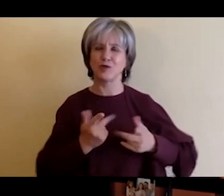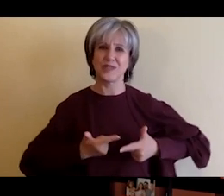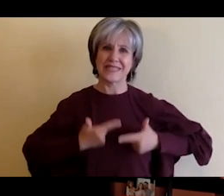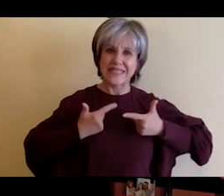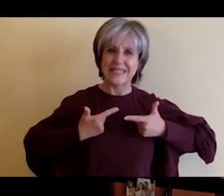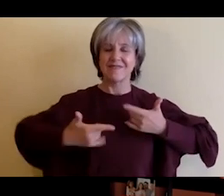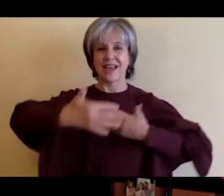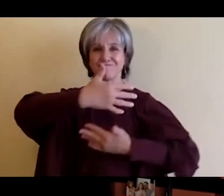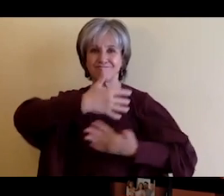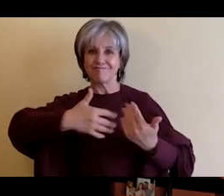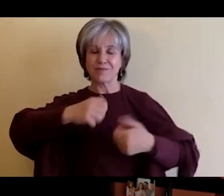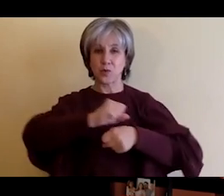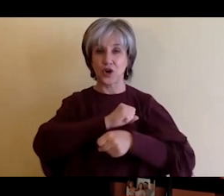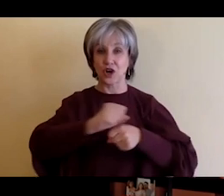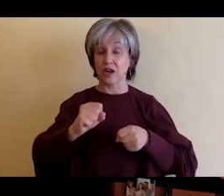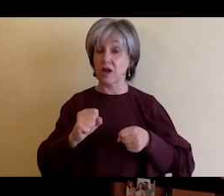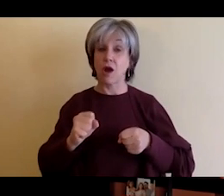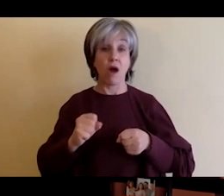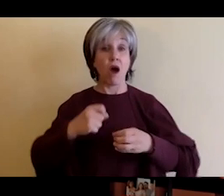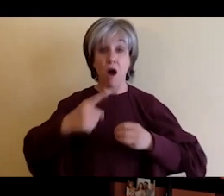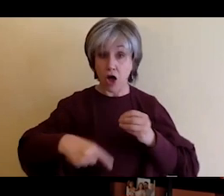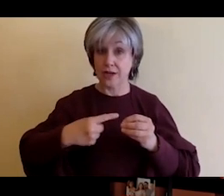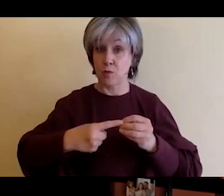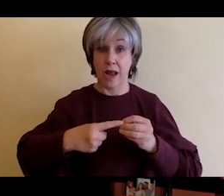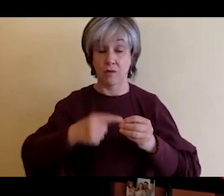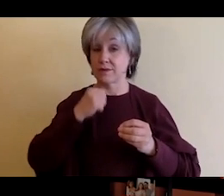and not just within the summer months so thank you for sharing that.